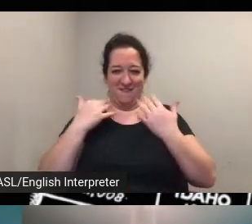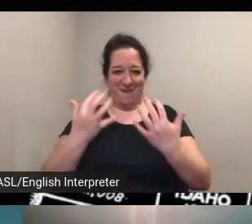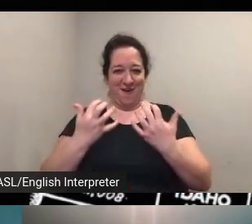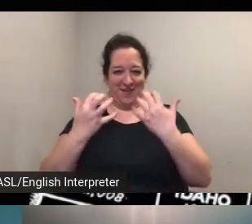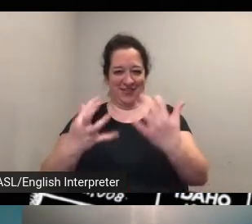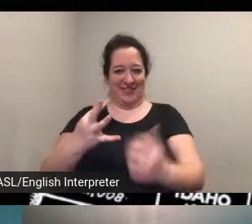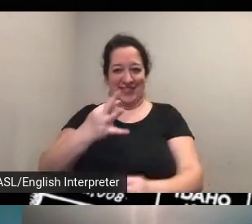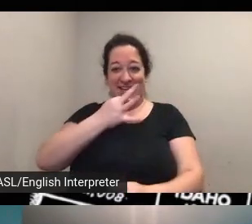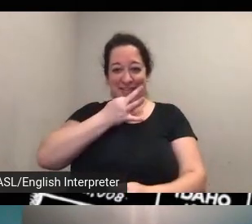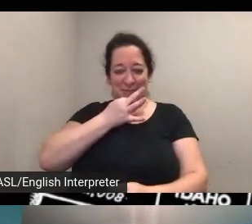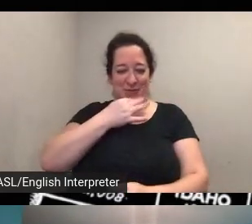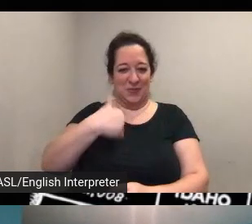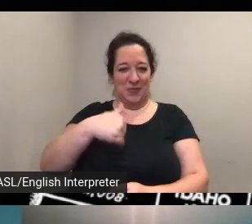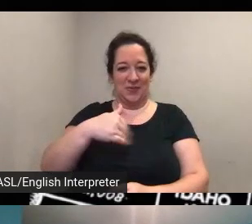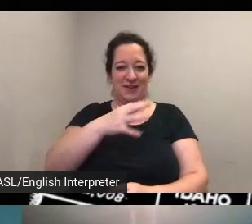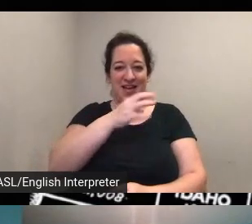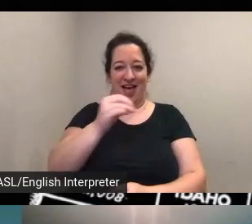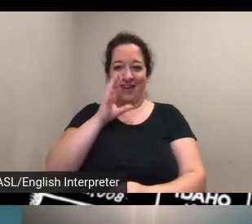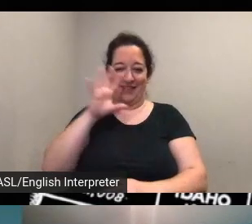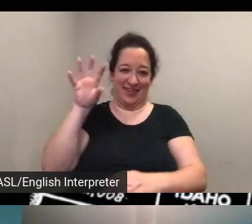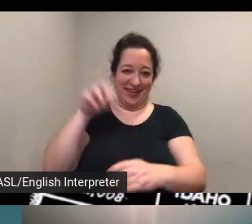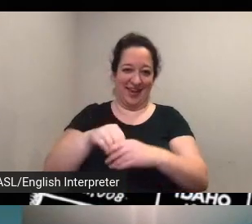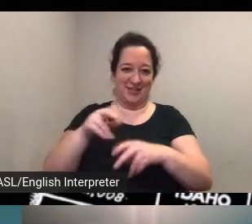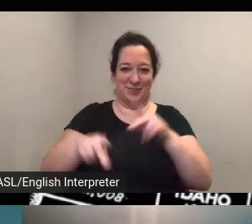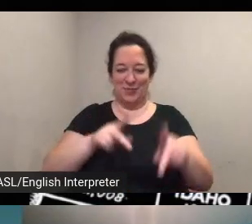and uh engaged people in the audience and um